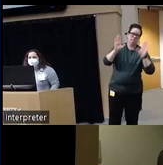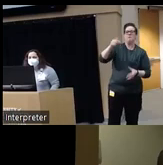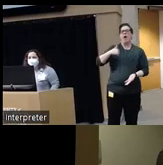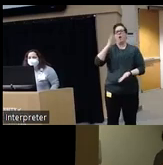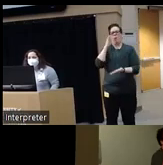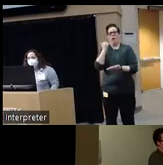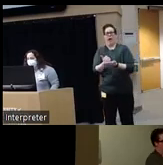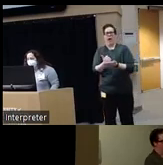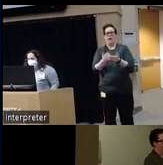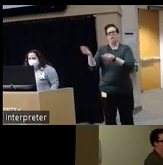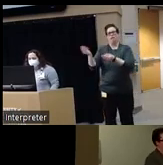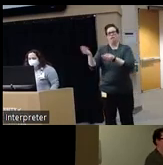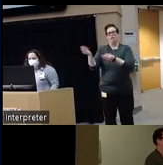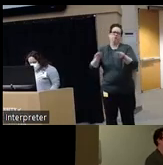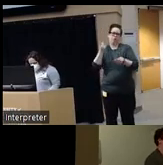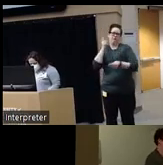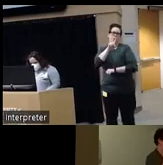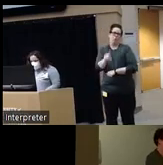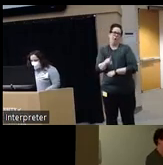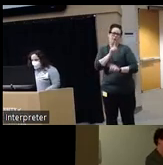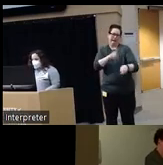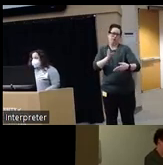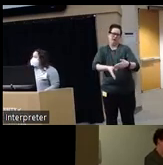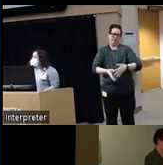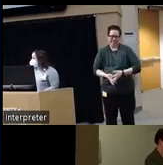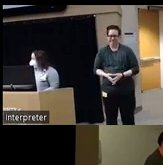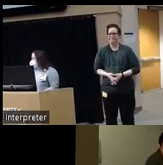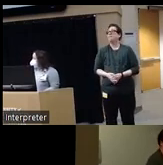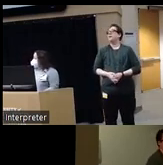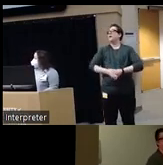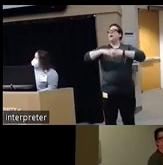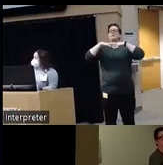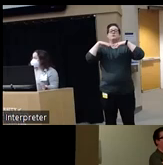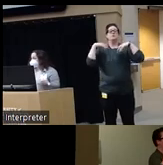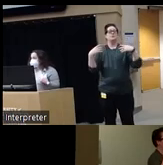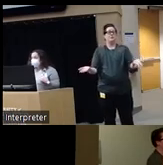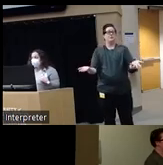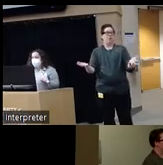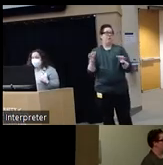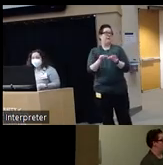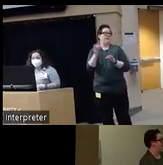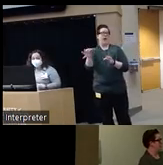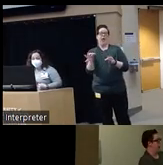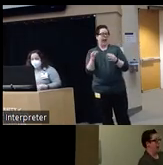discussion at the conclusion of today's session so um without any further Ado I would love to